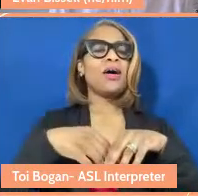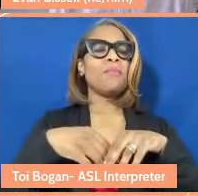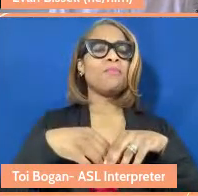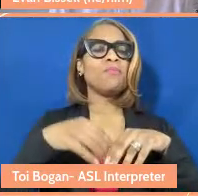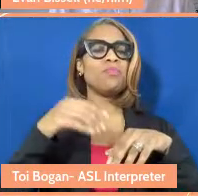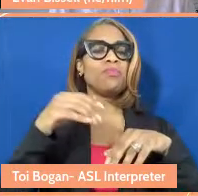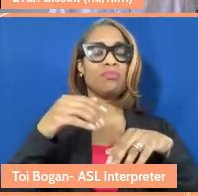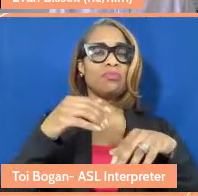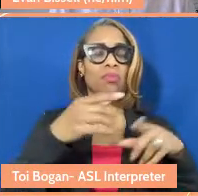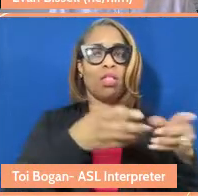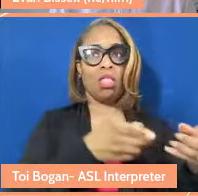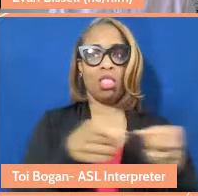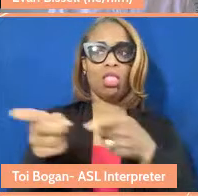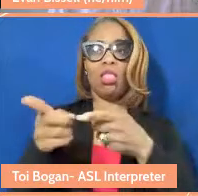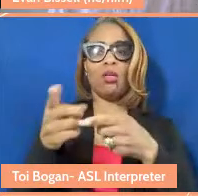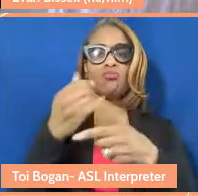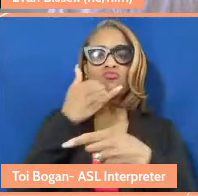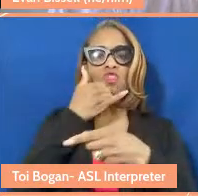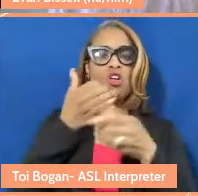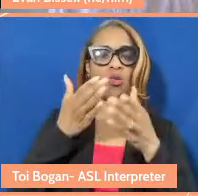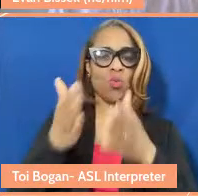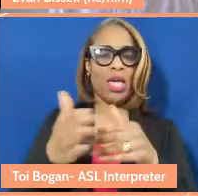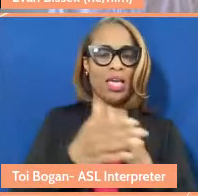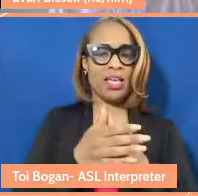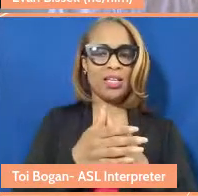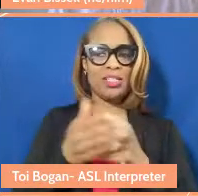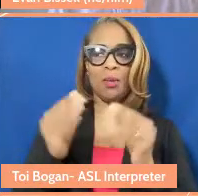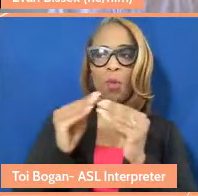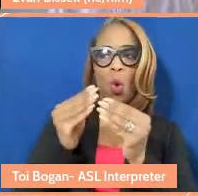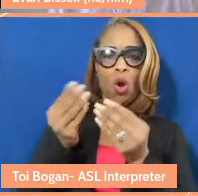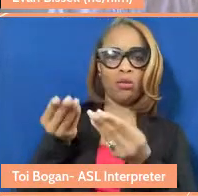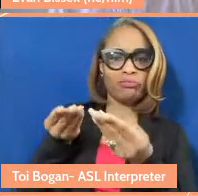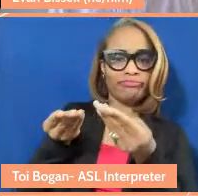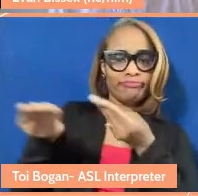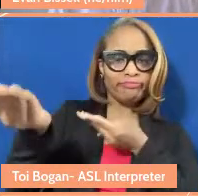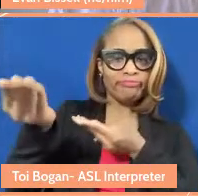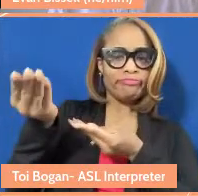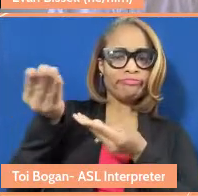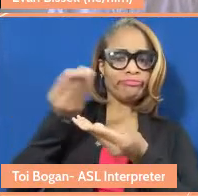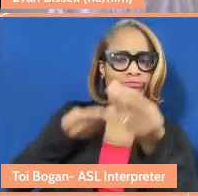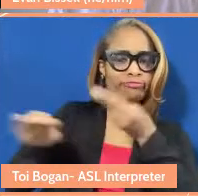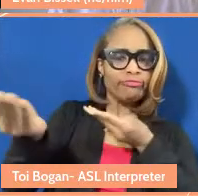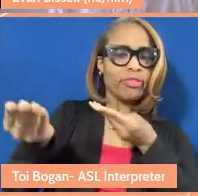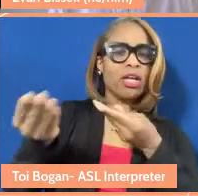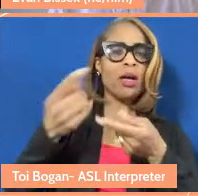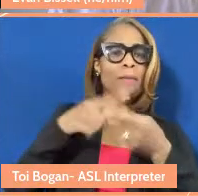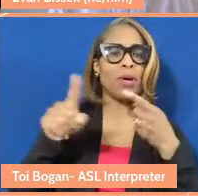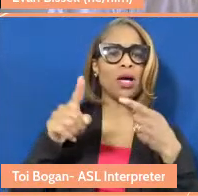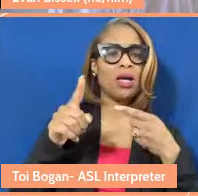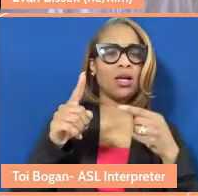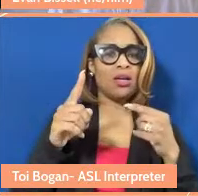It might, again, point this to a transactional, but it's more like we are deeply profoundly